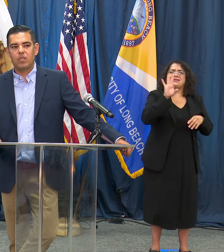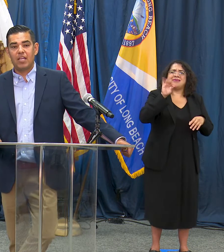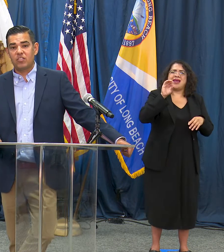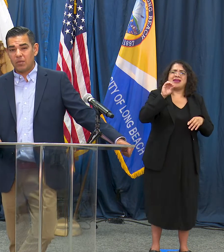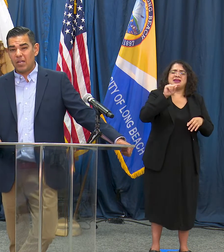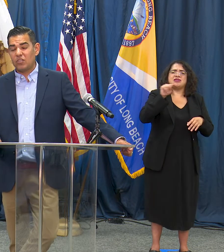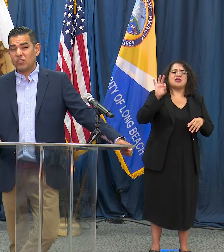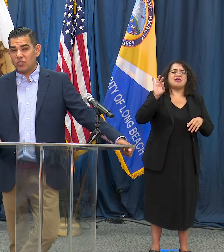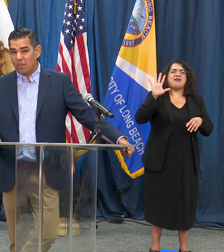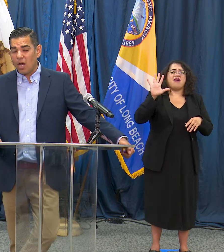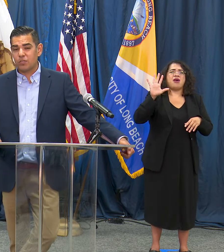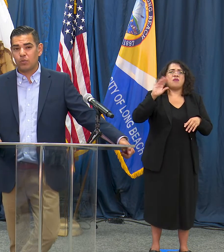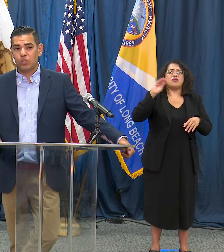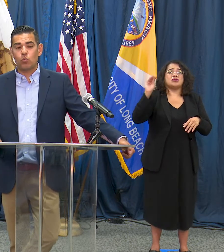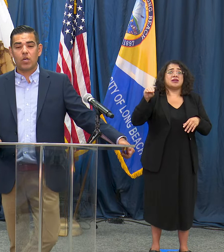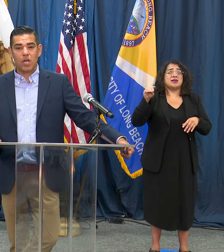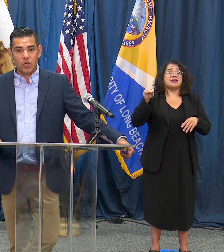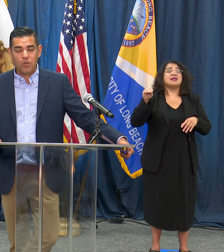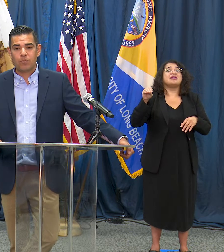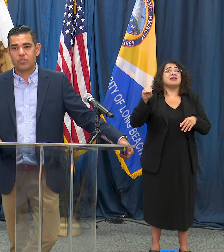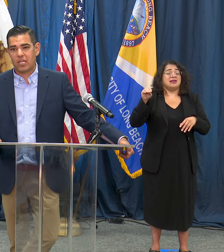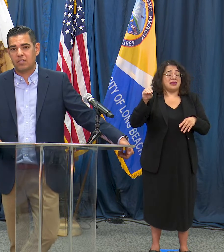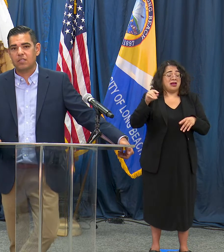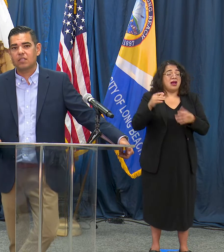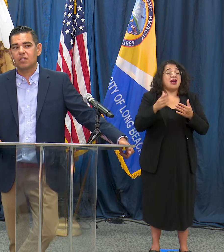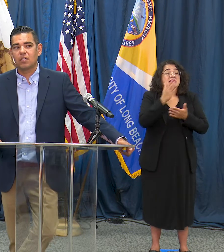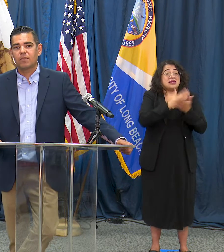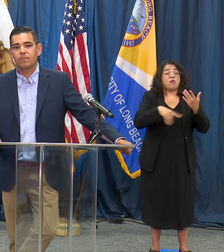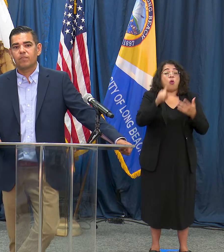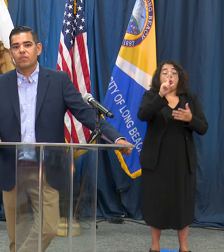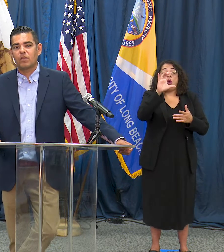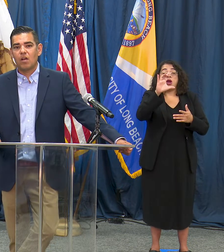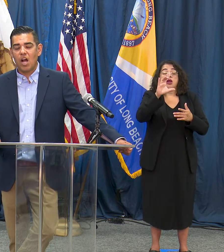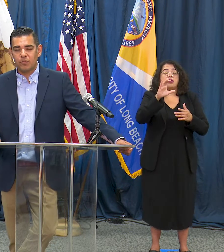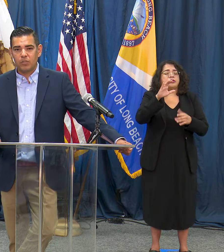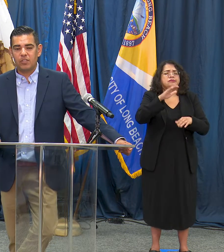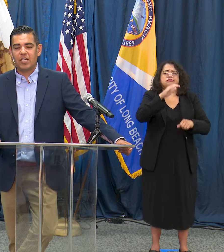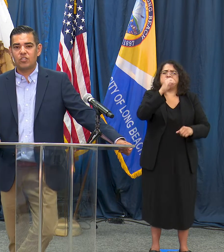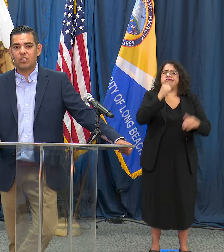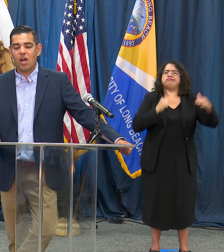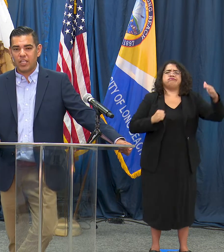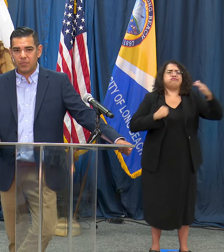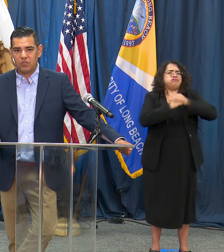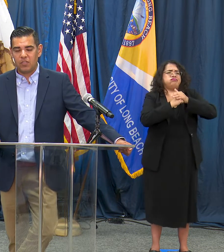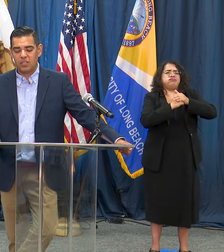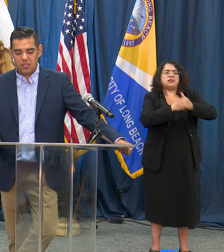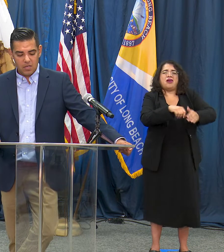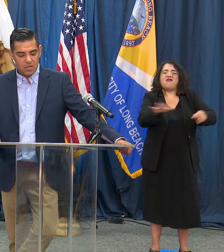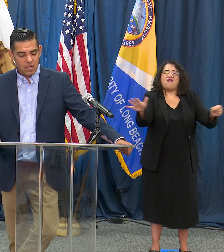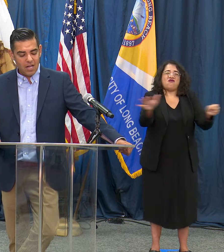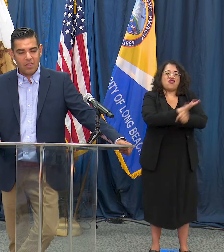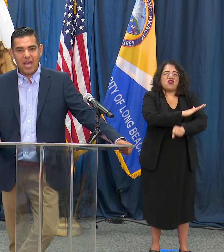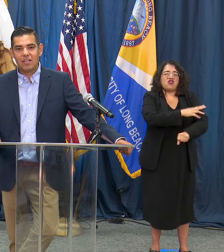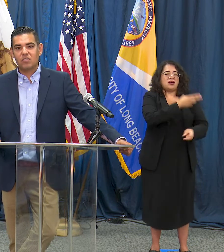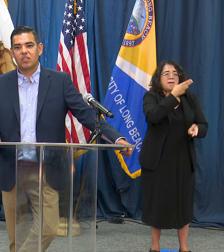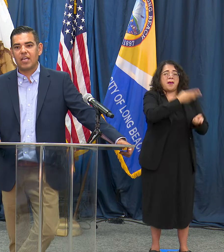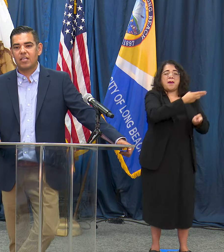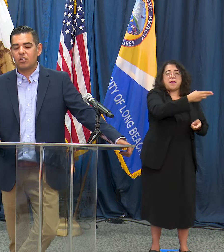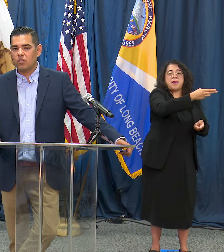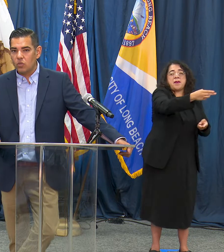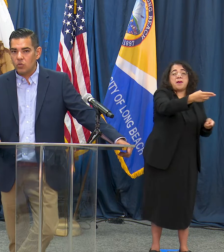in some hospitals 100% hospitalization occupancy. That is a huge